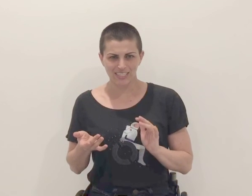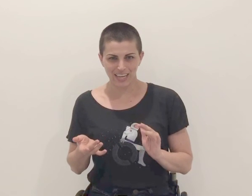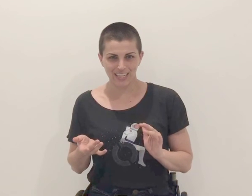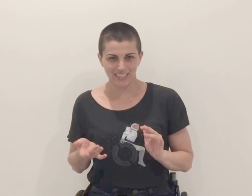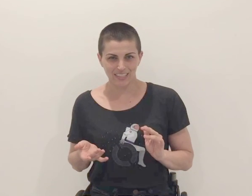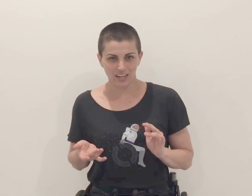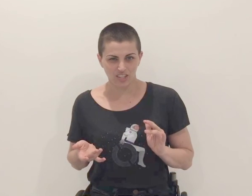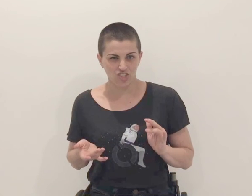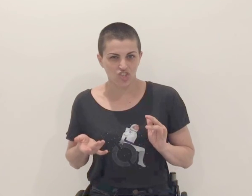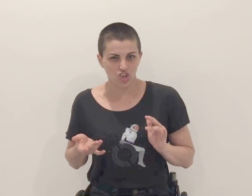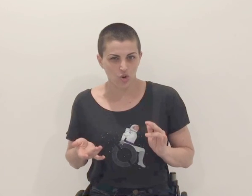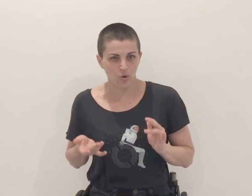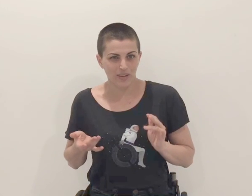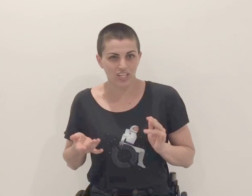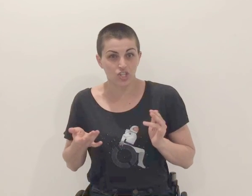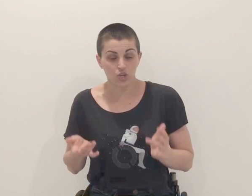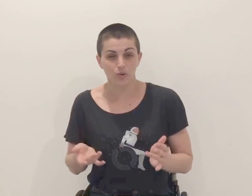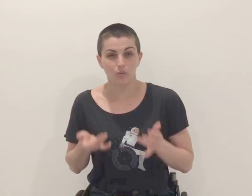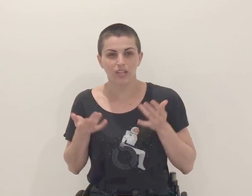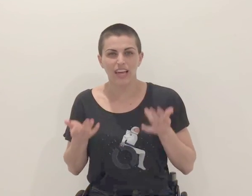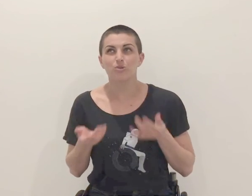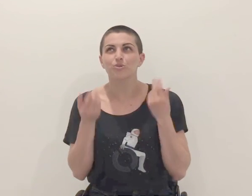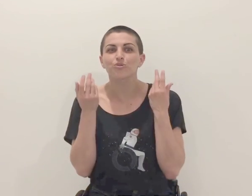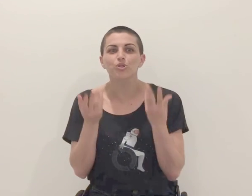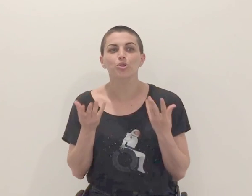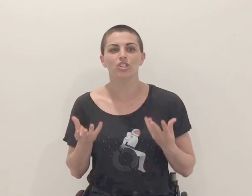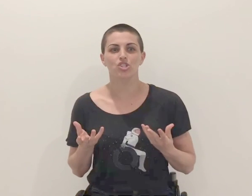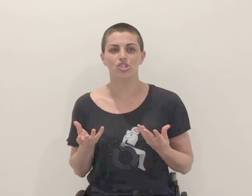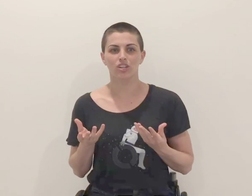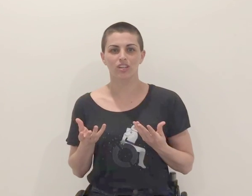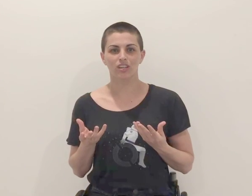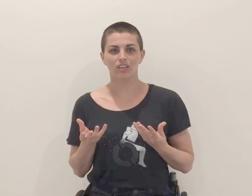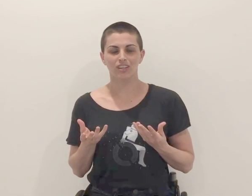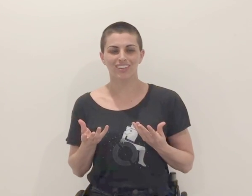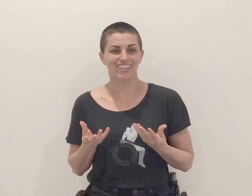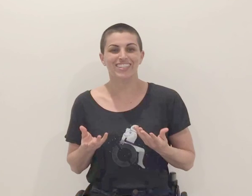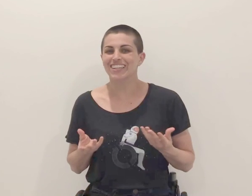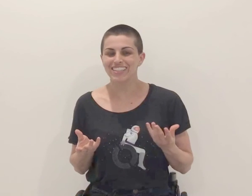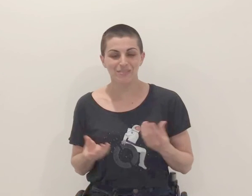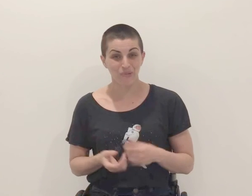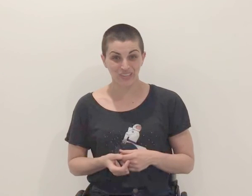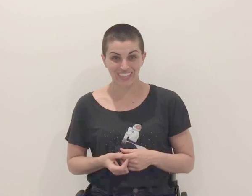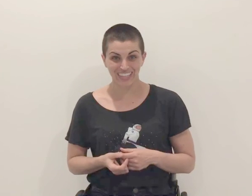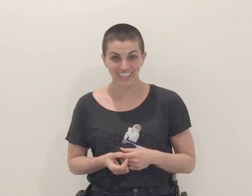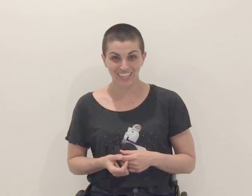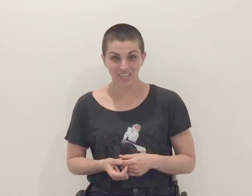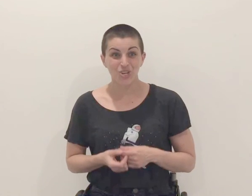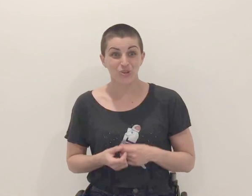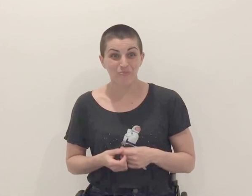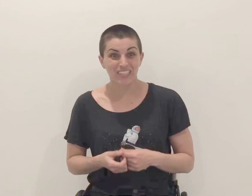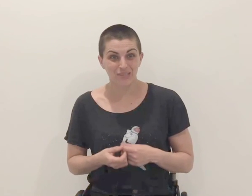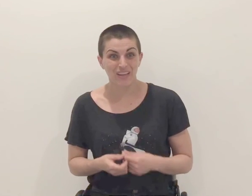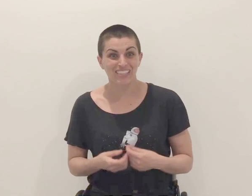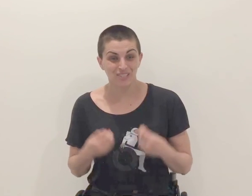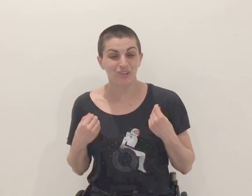societies that let us show what we can do when we are allowed to flourish. And just as importantly, Crips in Space